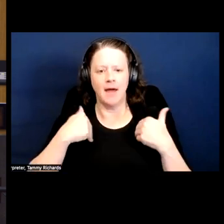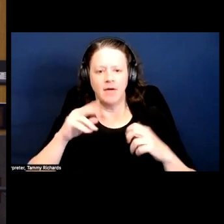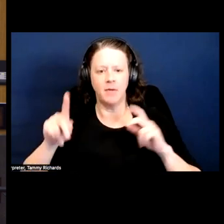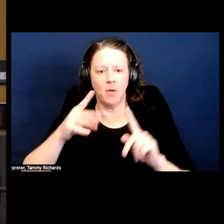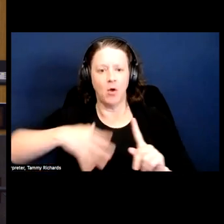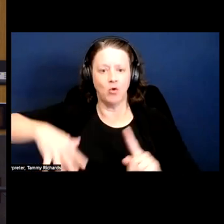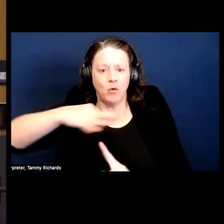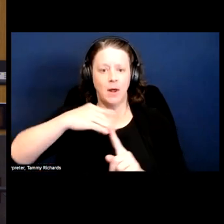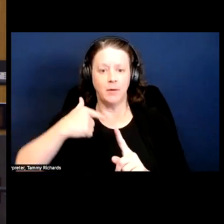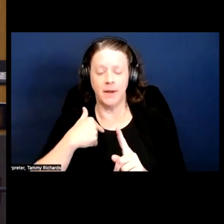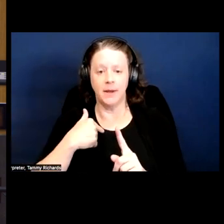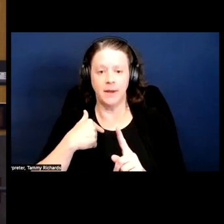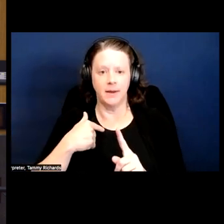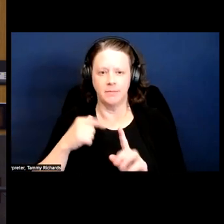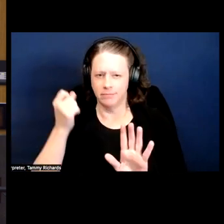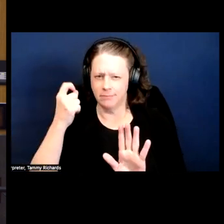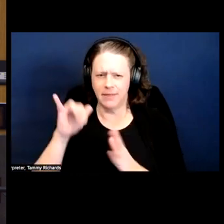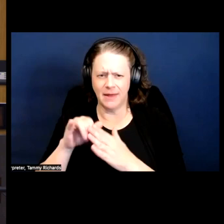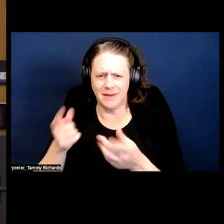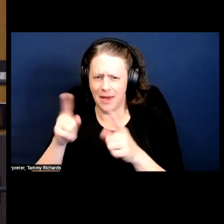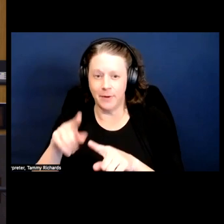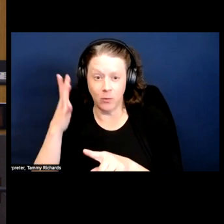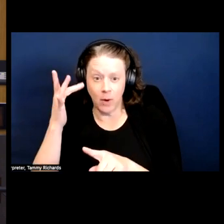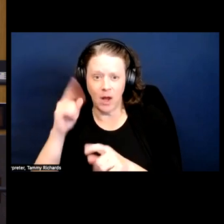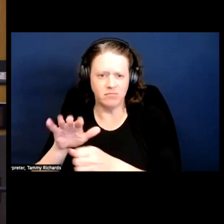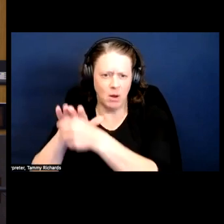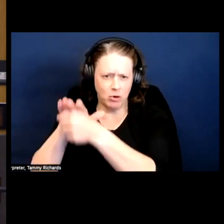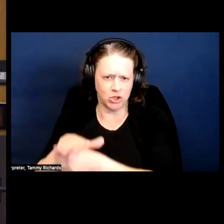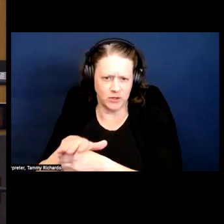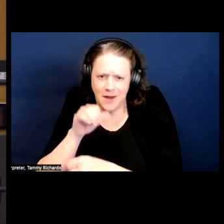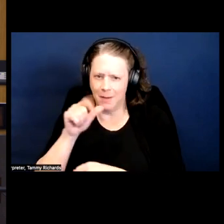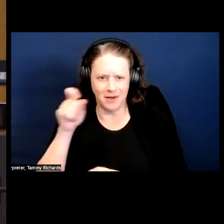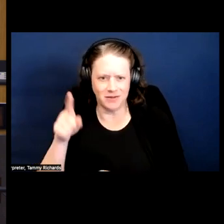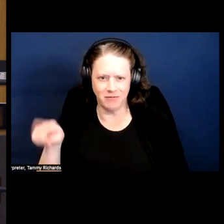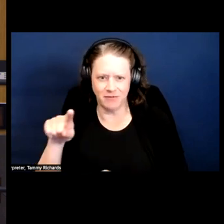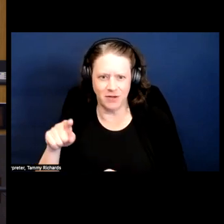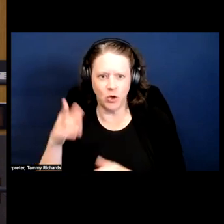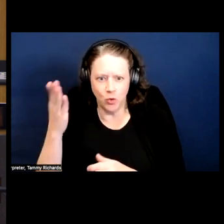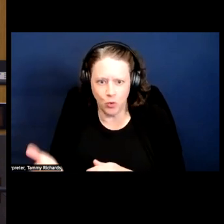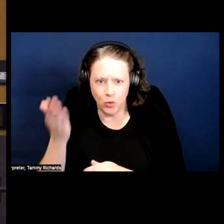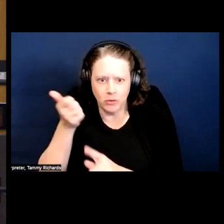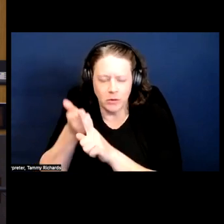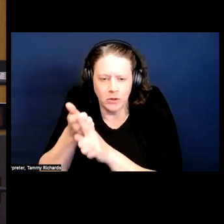that is happening because of oppression, not because of me. And that I have space where I don't have to do that, right.